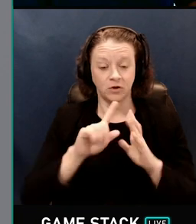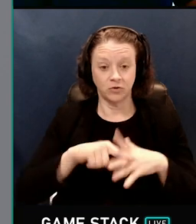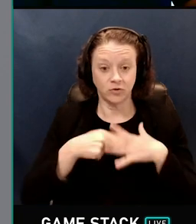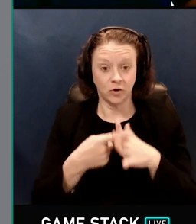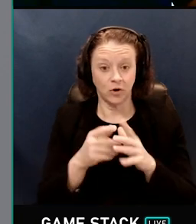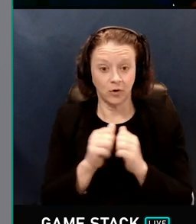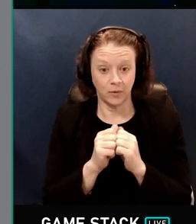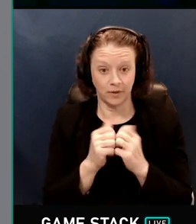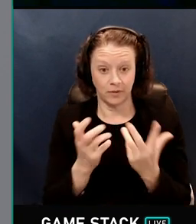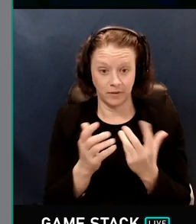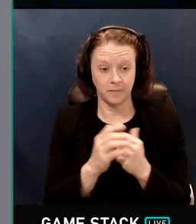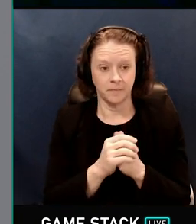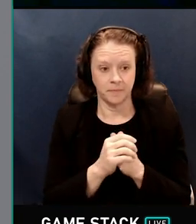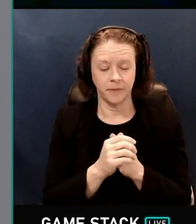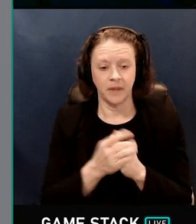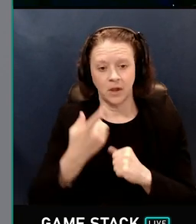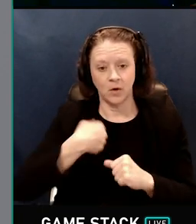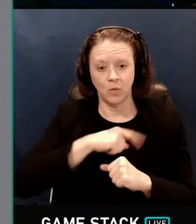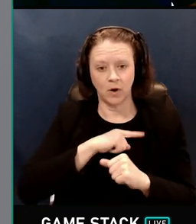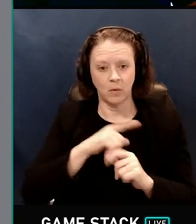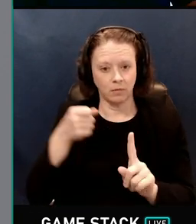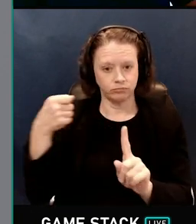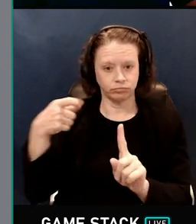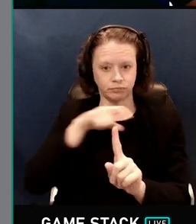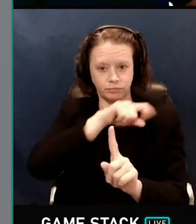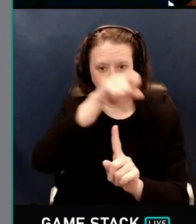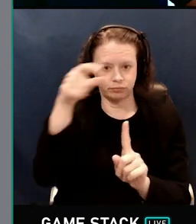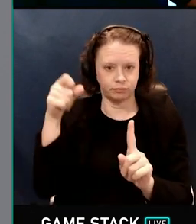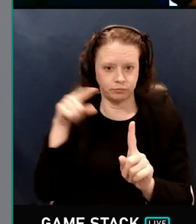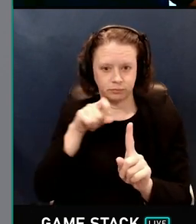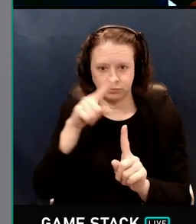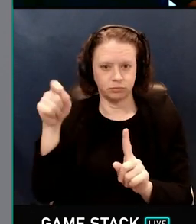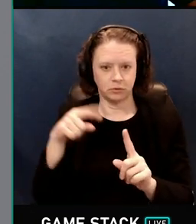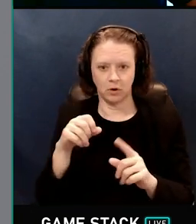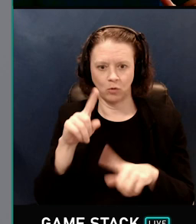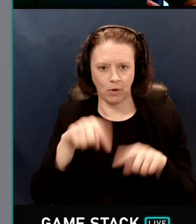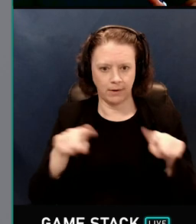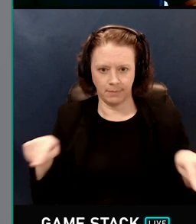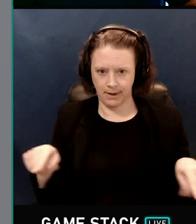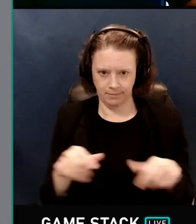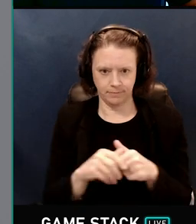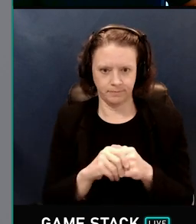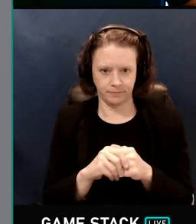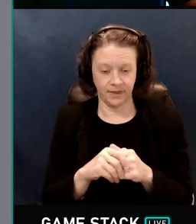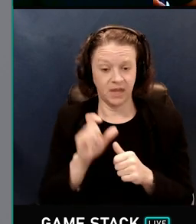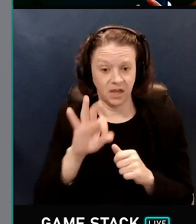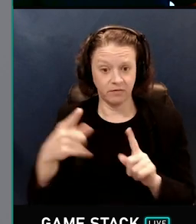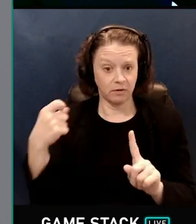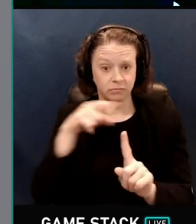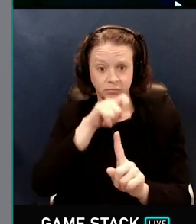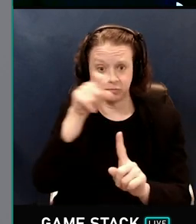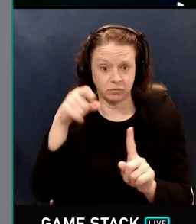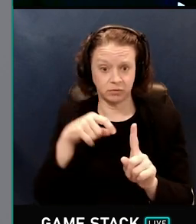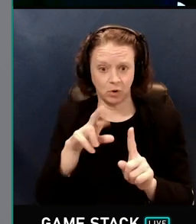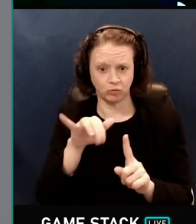To start with, we're just going to shoot rays completely randomly. Now, if you're going to shoot random rays,